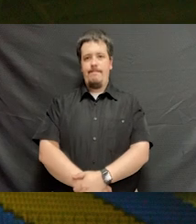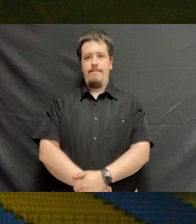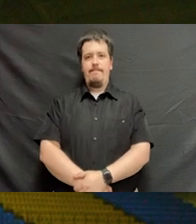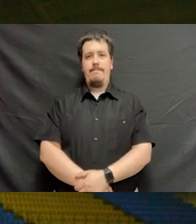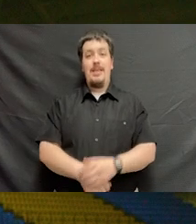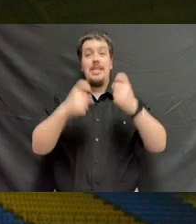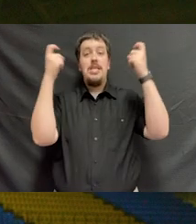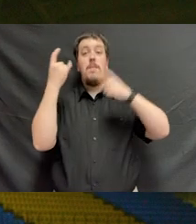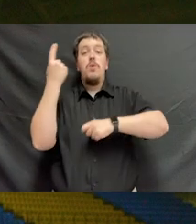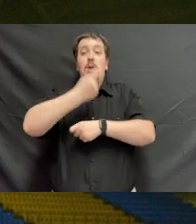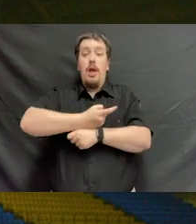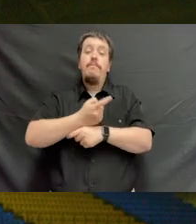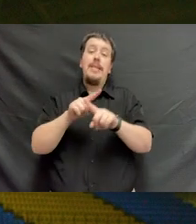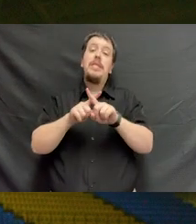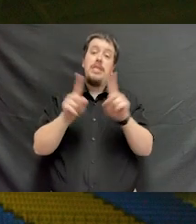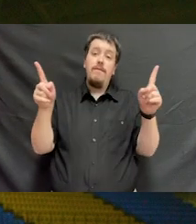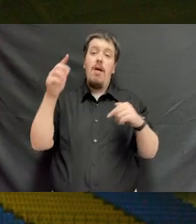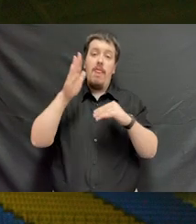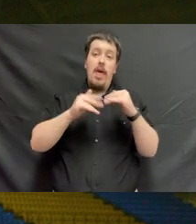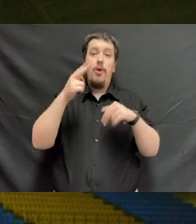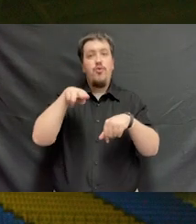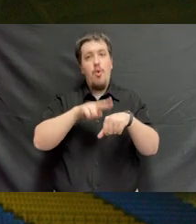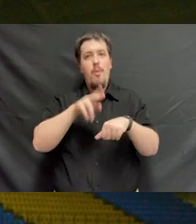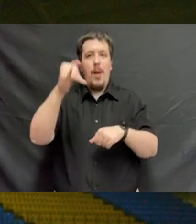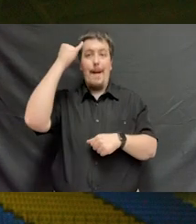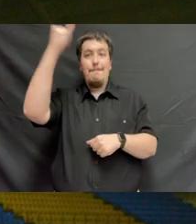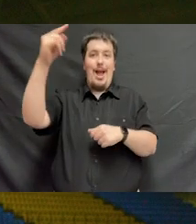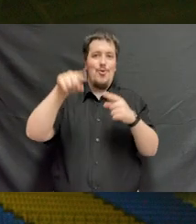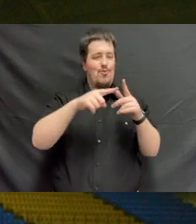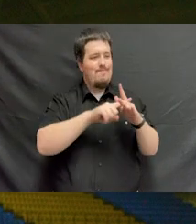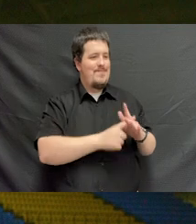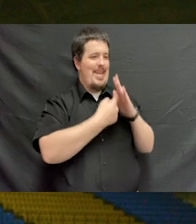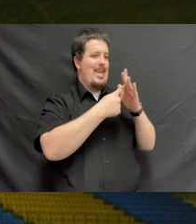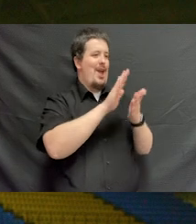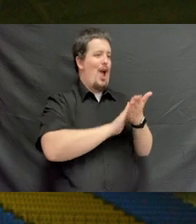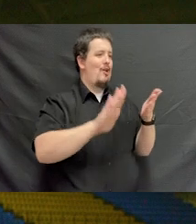The ceremony today is somewhat different from what you might have imagined when you began your journey here at ETSU.